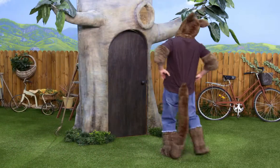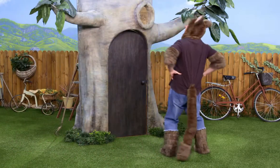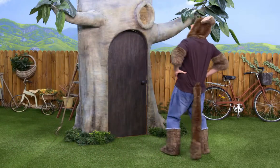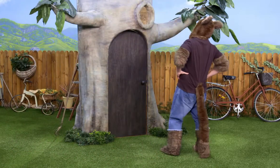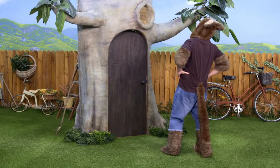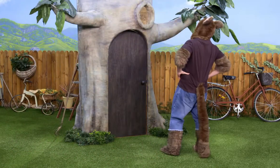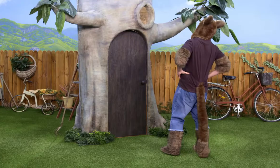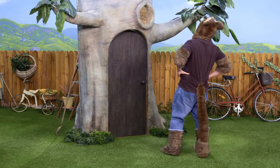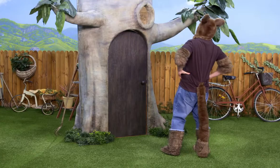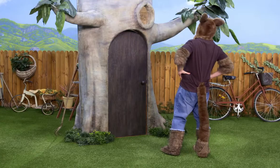Oh.